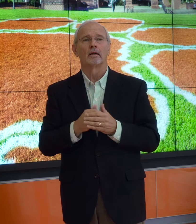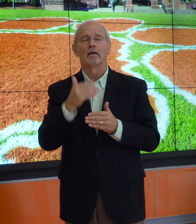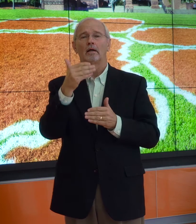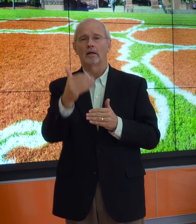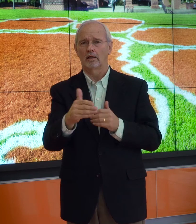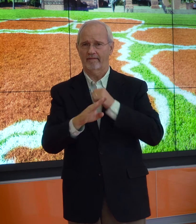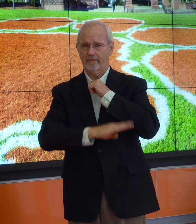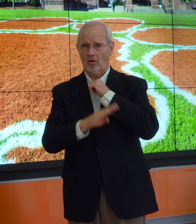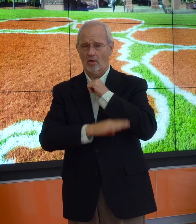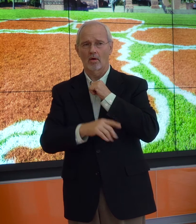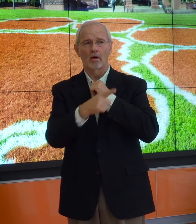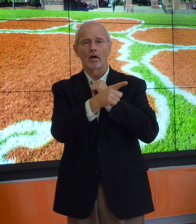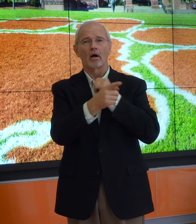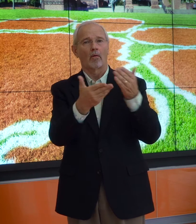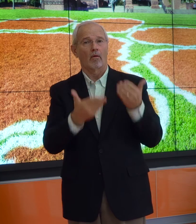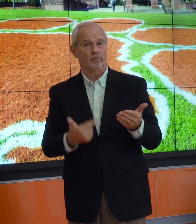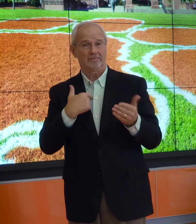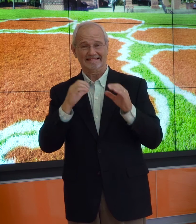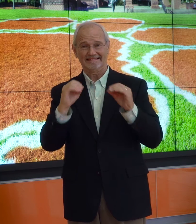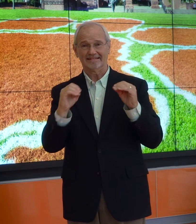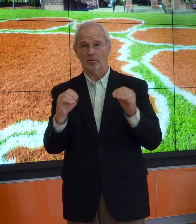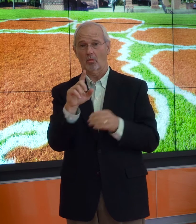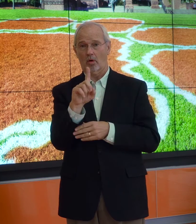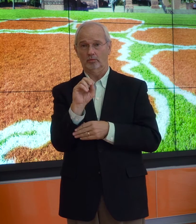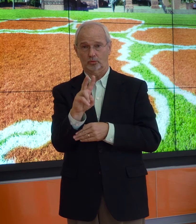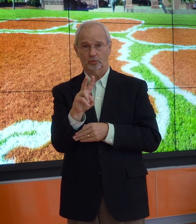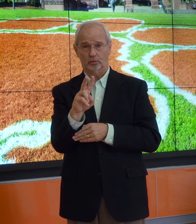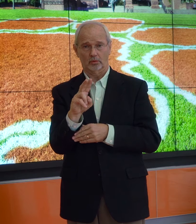Then in the fall, he offered me to teach ASL 102 class.